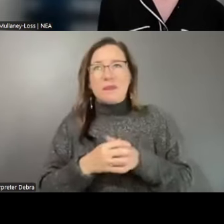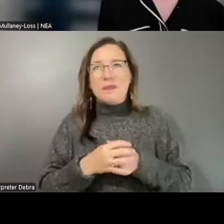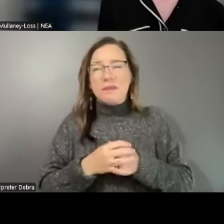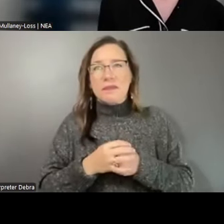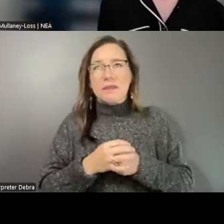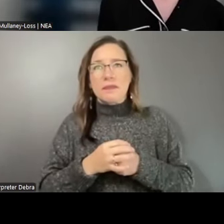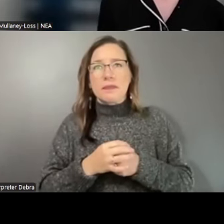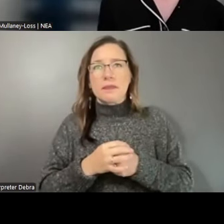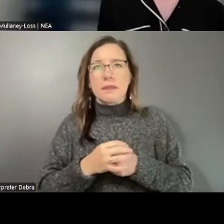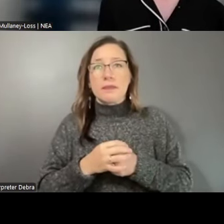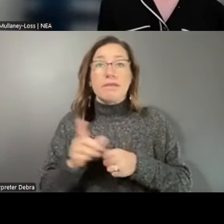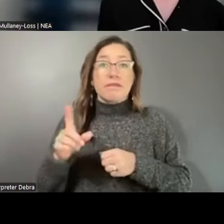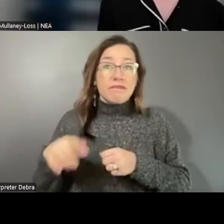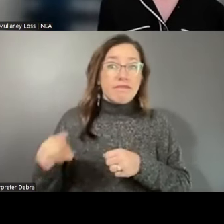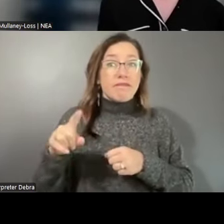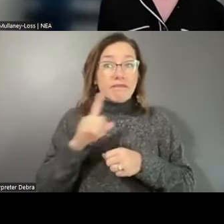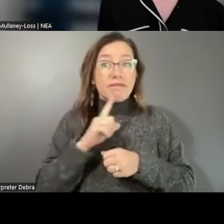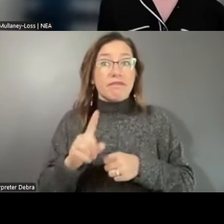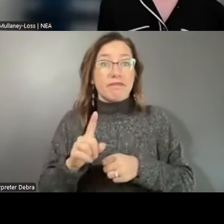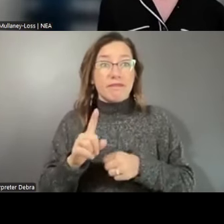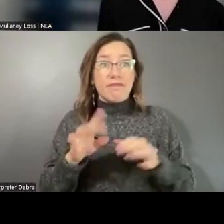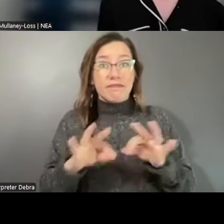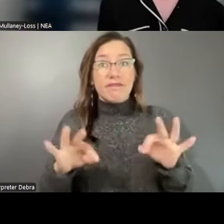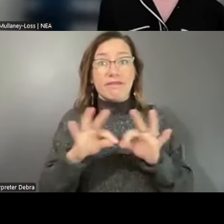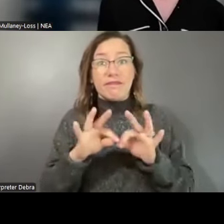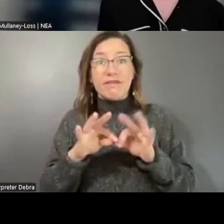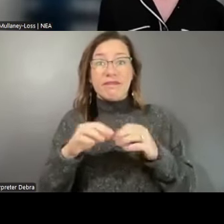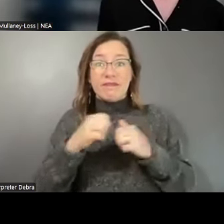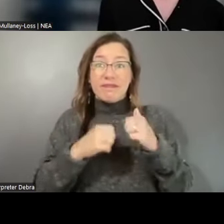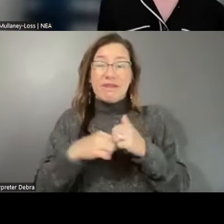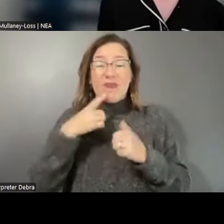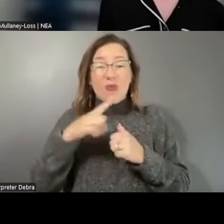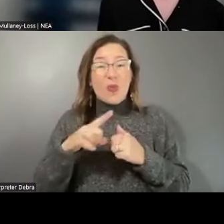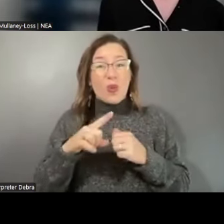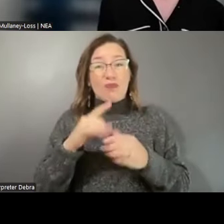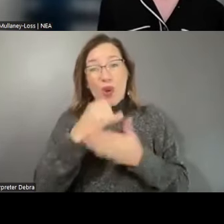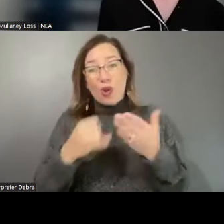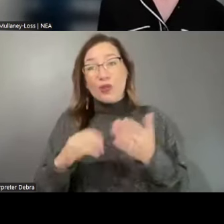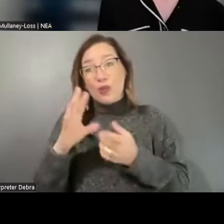that they are essential infrastructure for funding arts and culture, and that in order to effectively